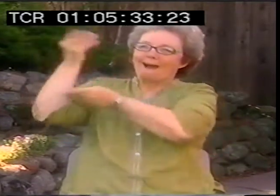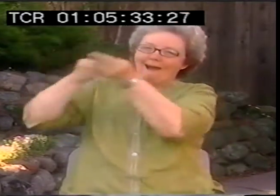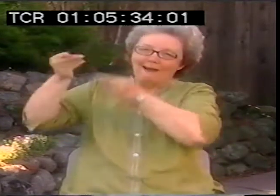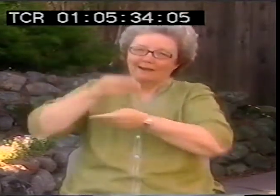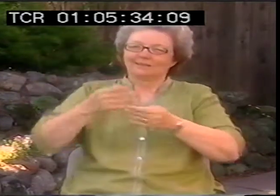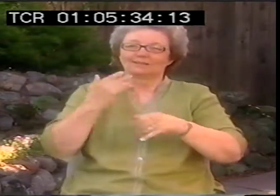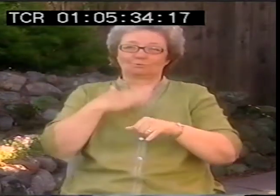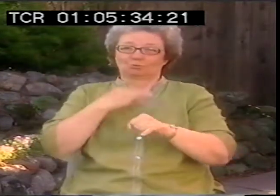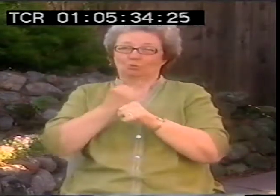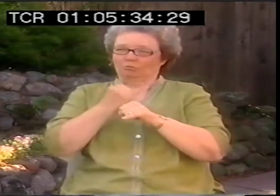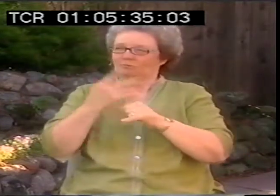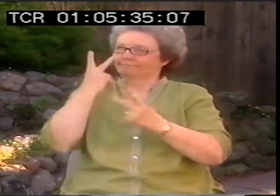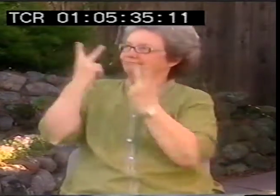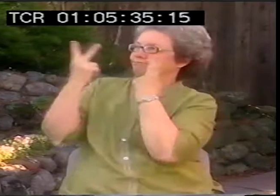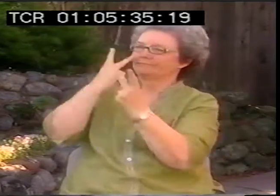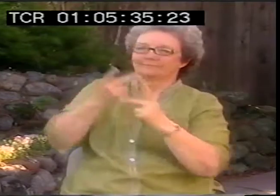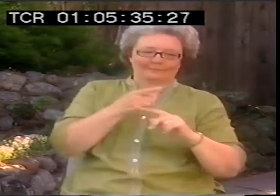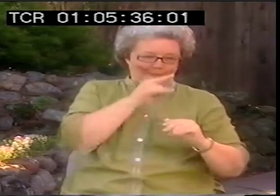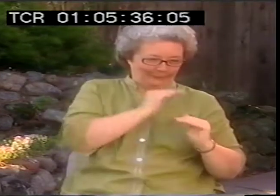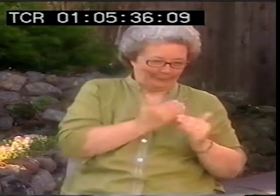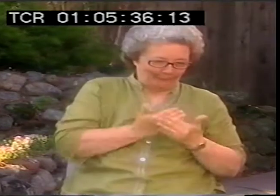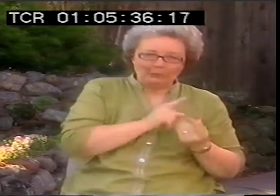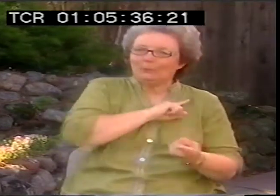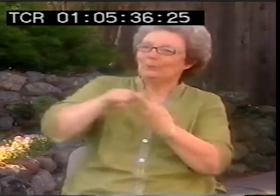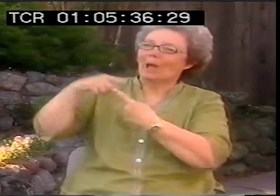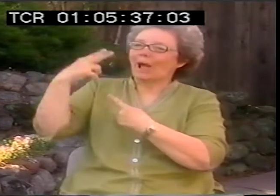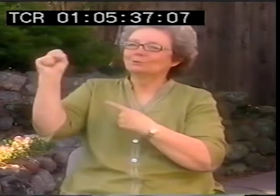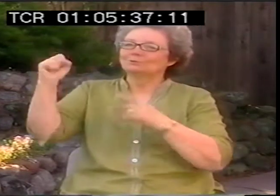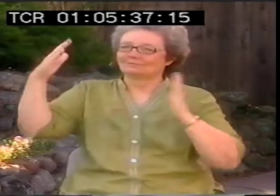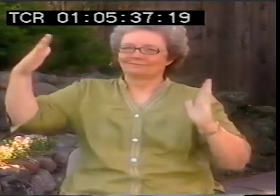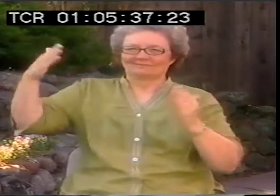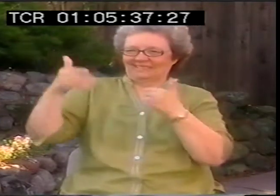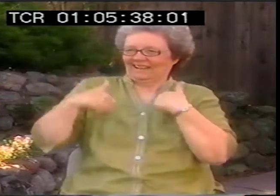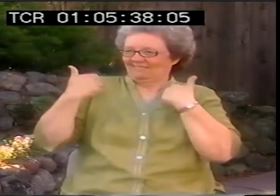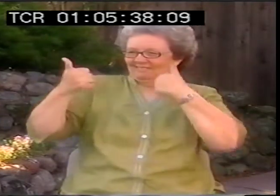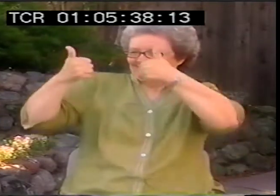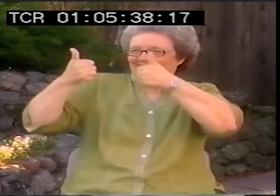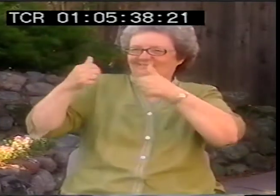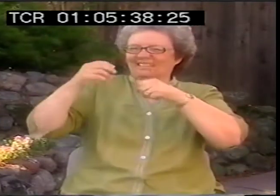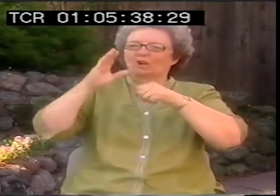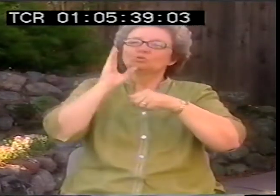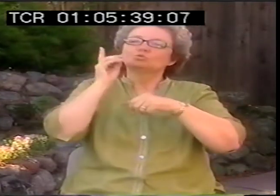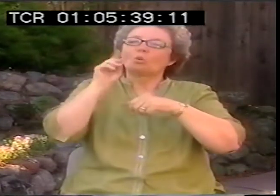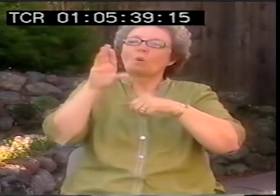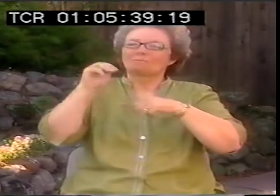And the older kids of course would teach the younger kids. They would model. So the school for the deaf had from actually